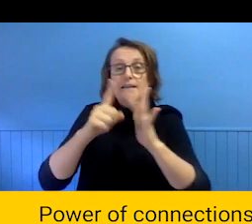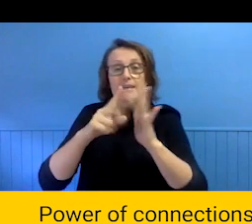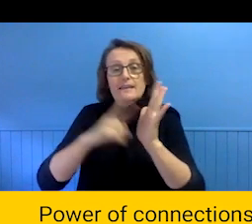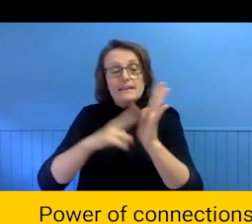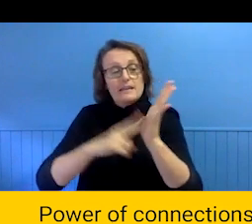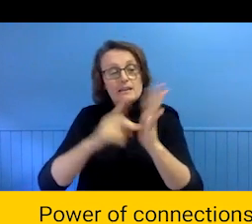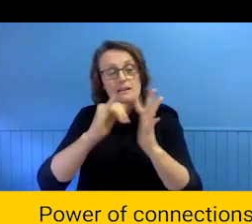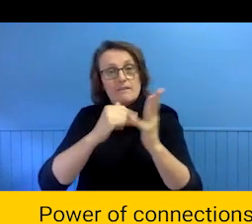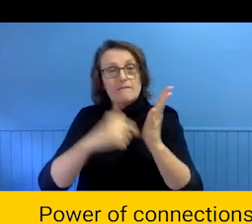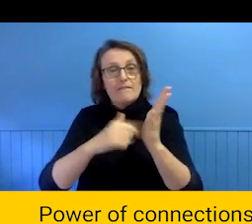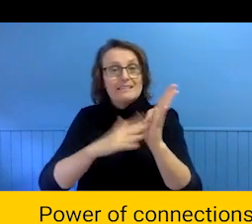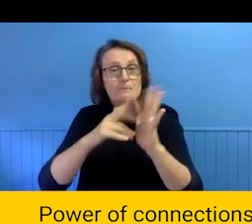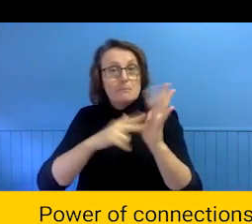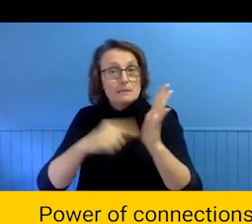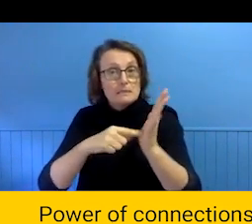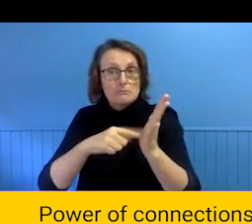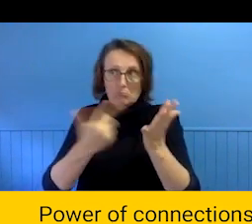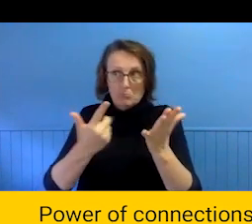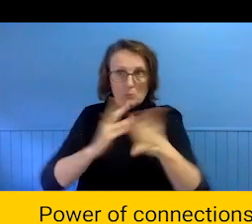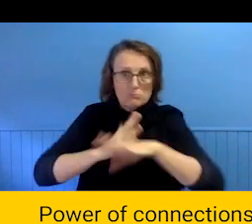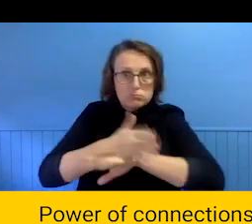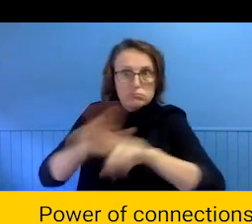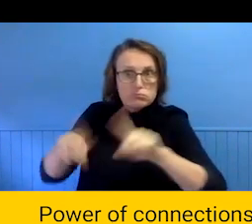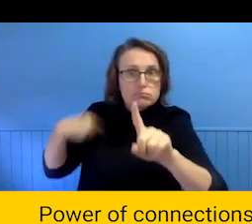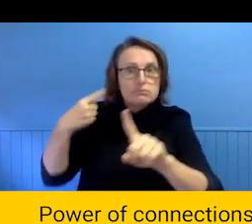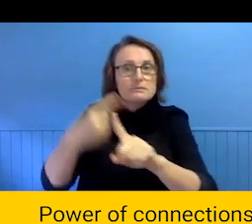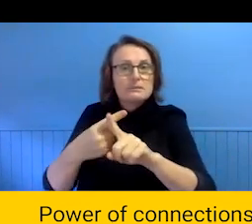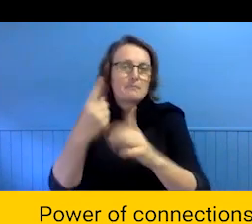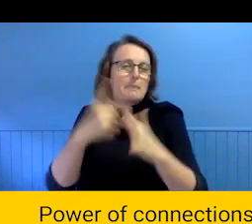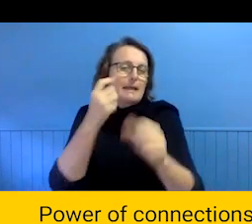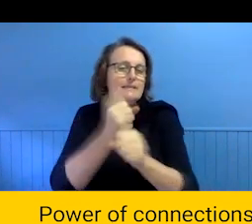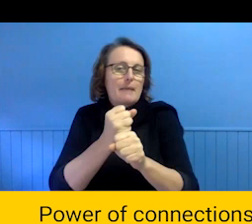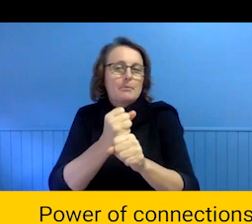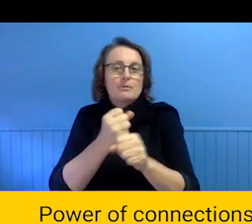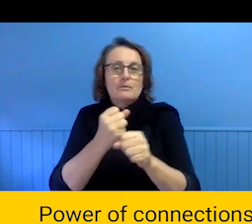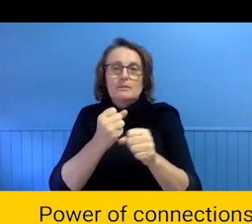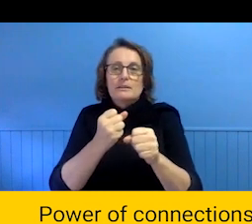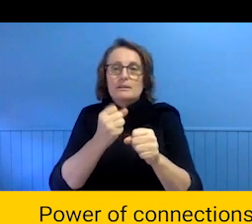has that been valued? For example, being the power of being the fundraiser.